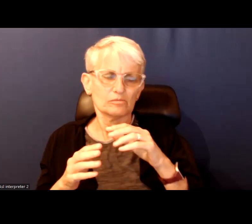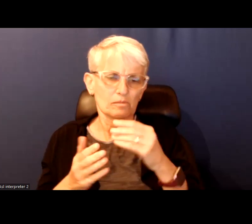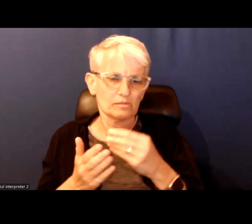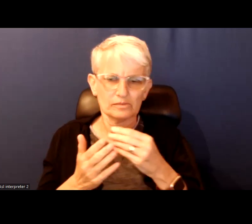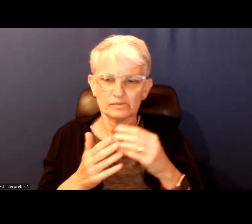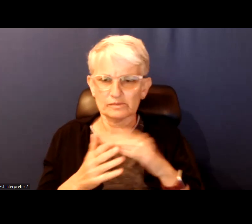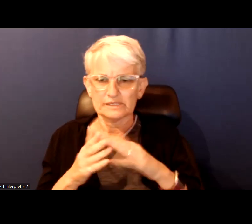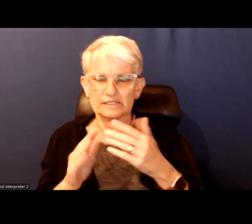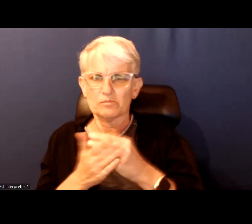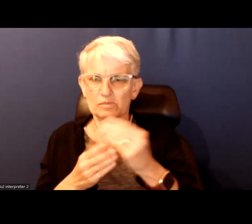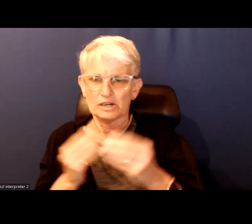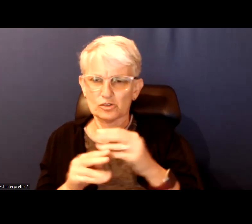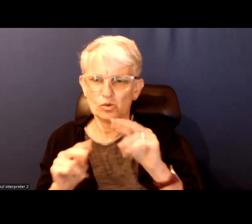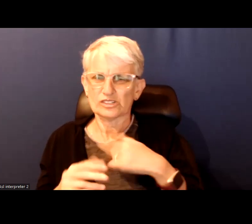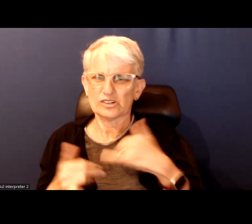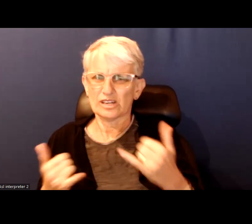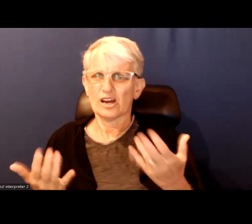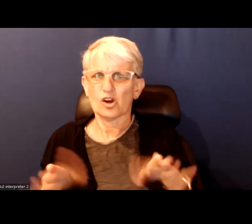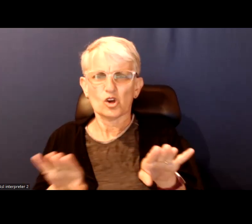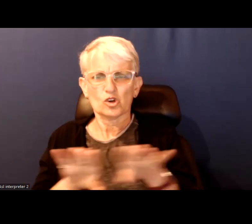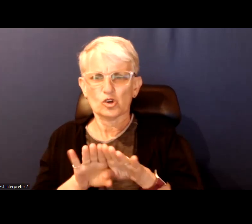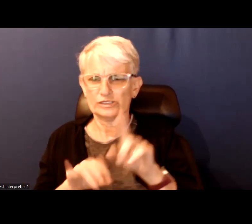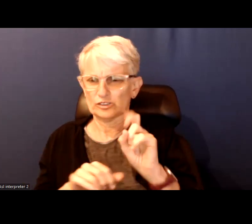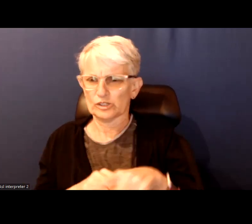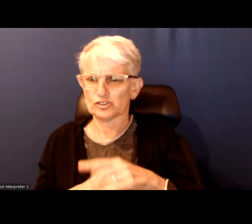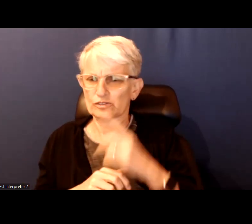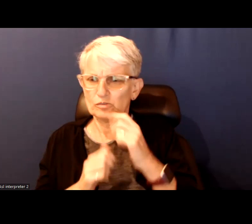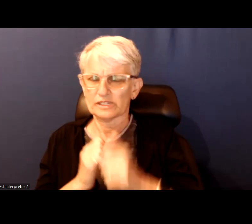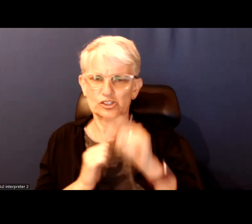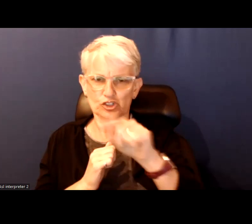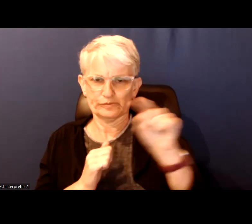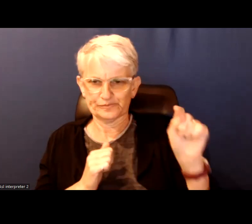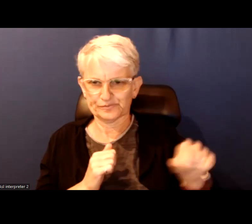I am going to ask a closing question from each of our guest speakers and I will ask